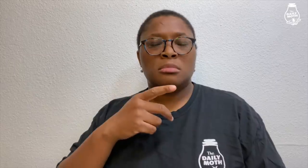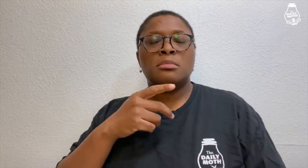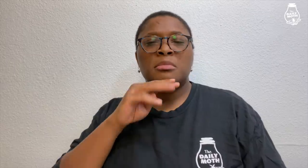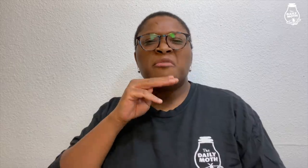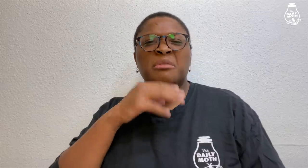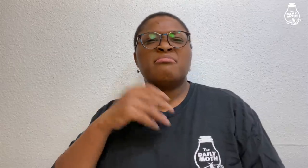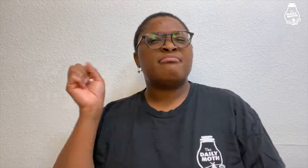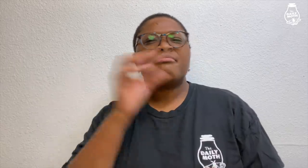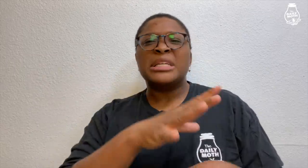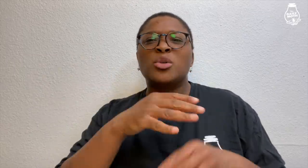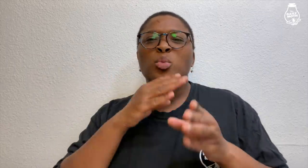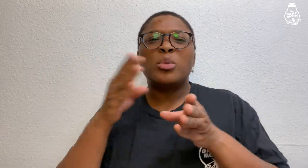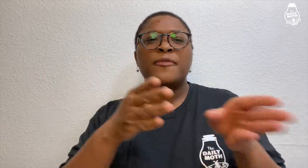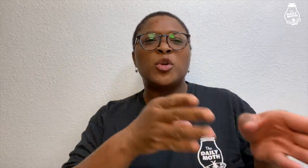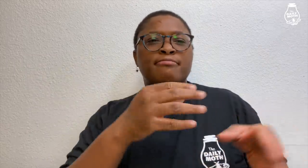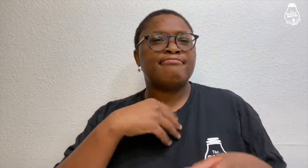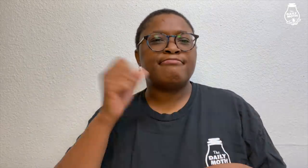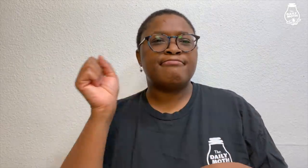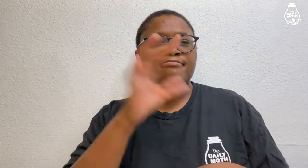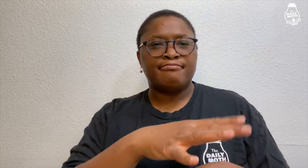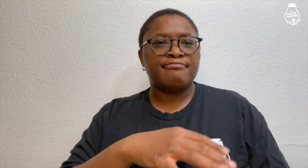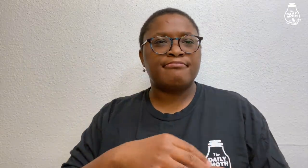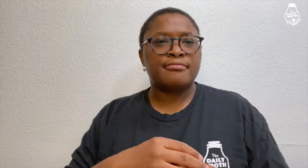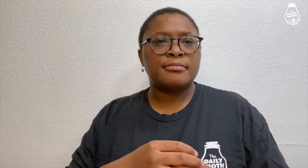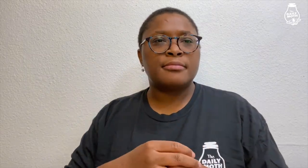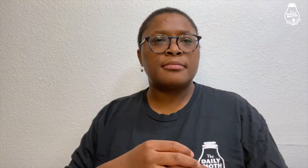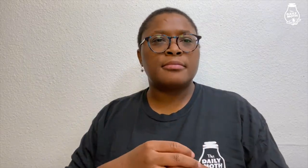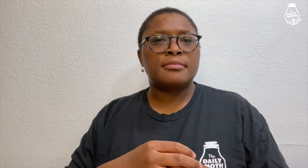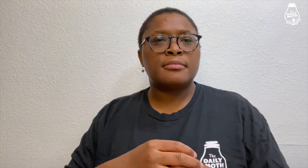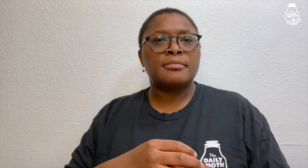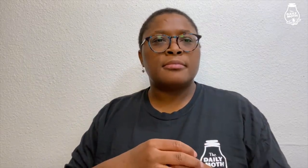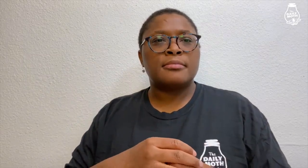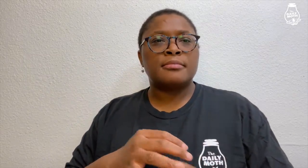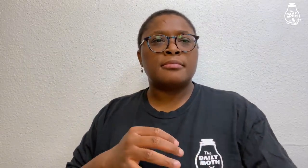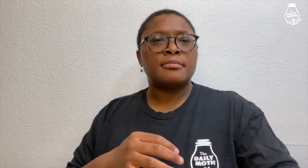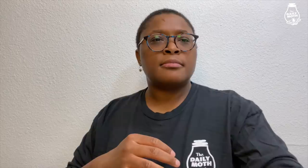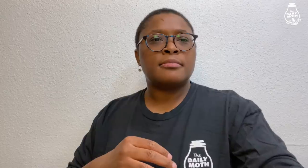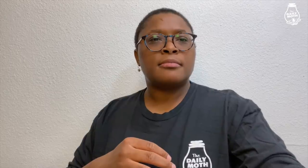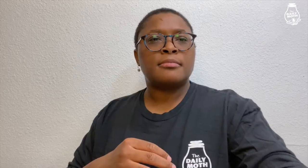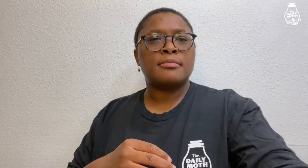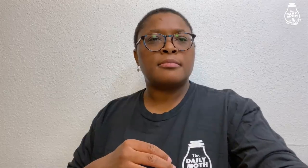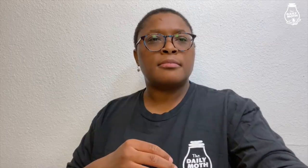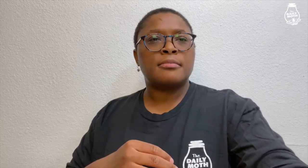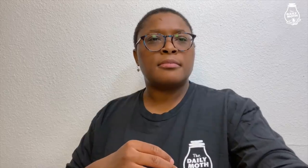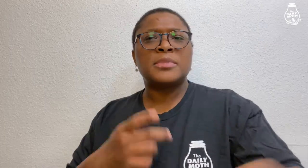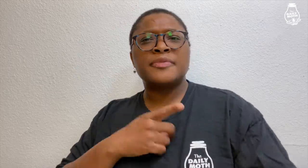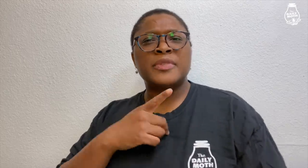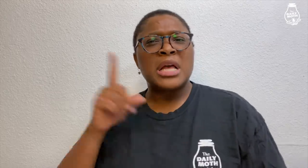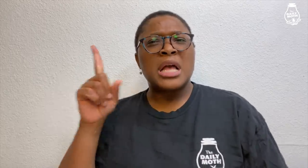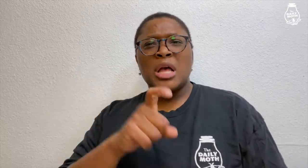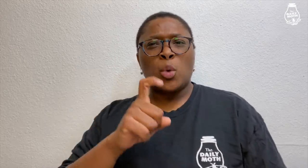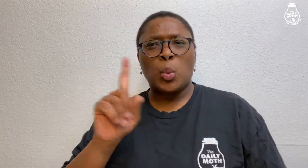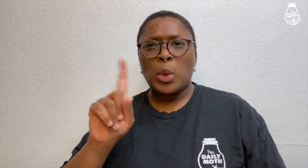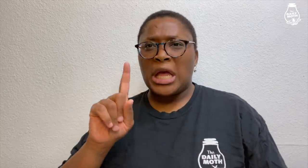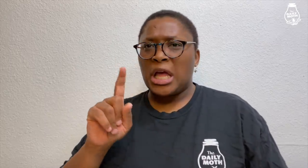Mavrick said he threw it in the river. The detective asked